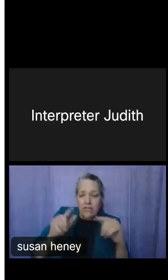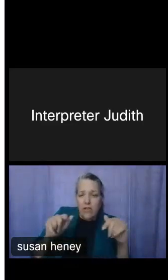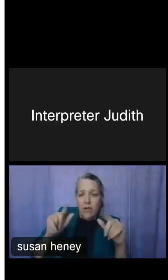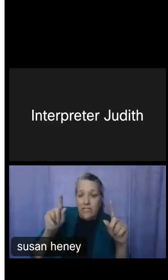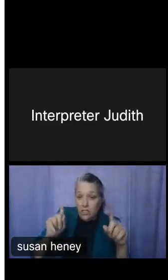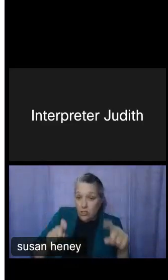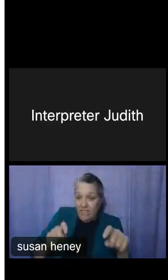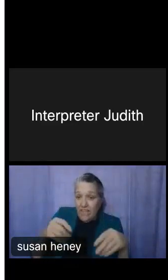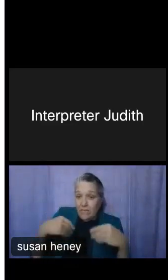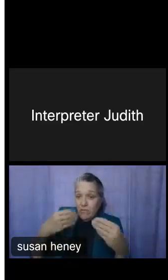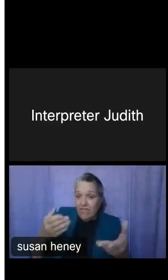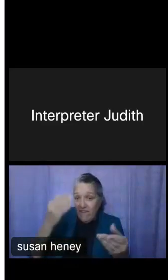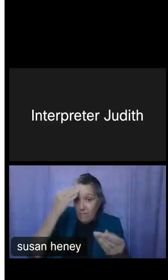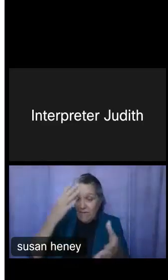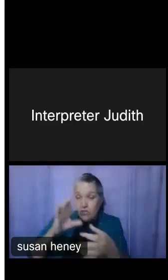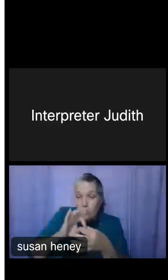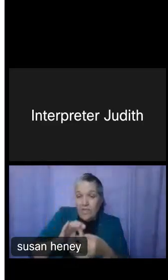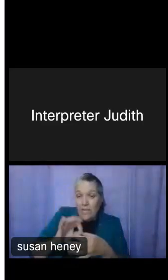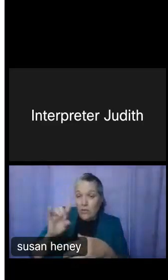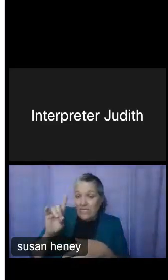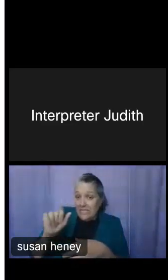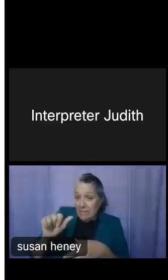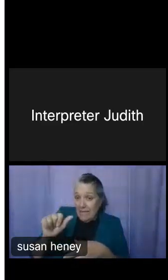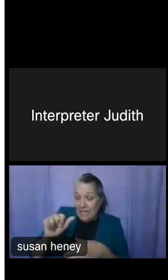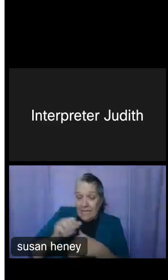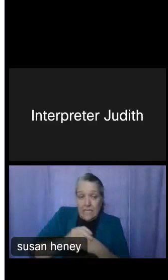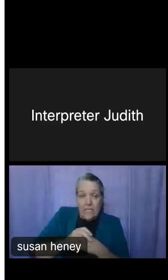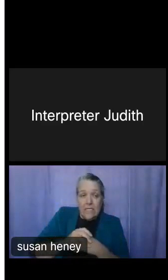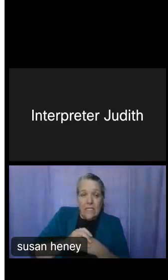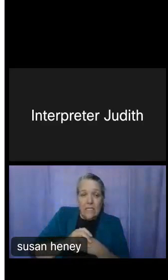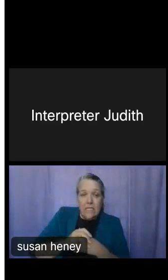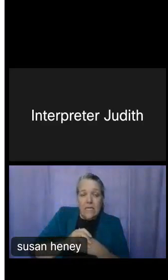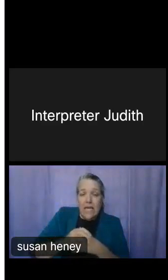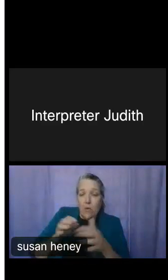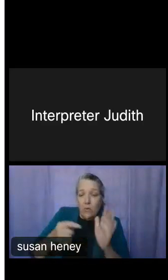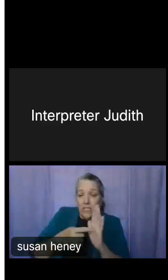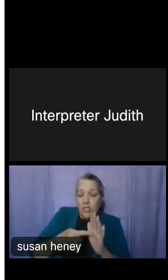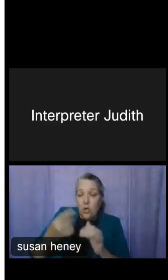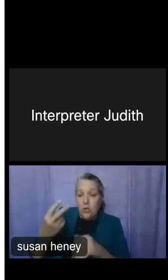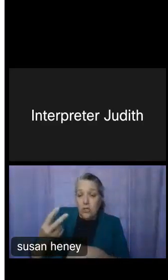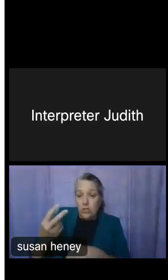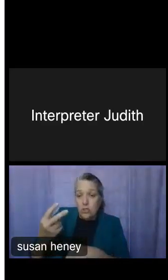information on disability, and there's two tools that we went over, the data.census.gov